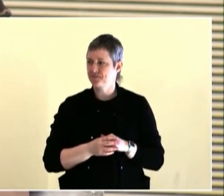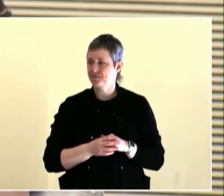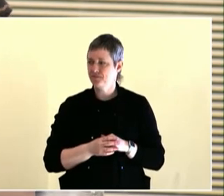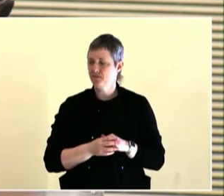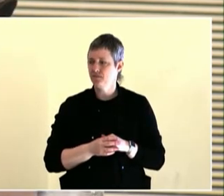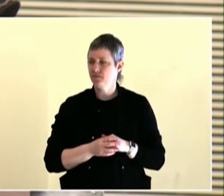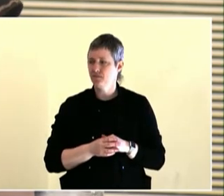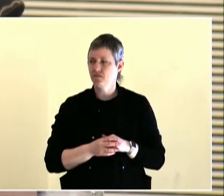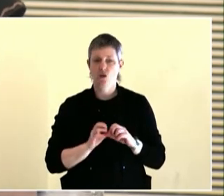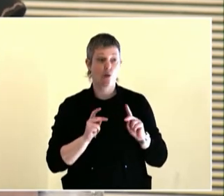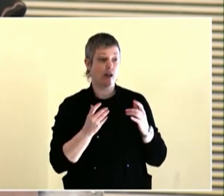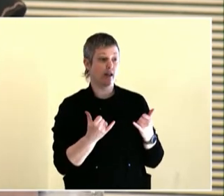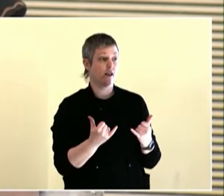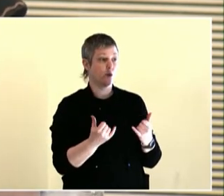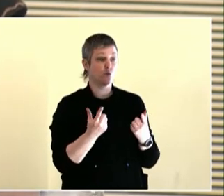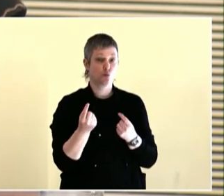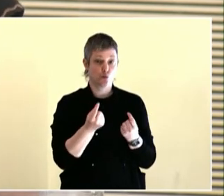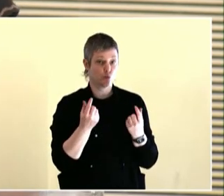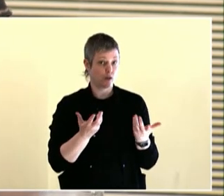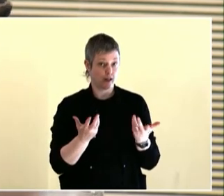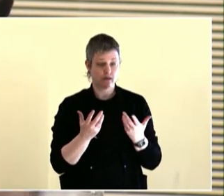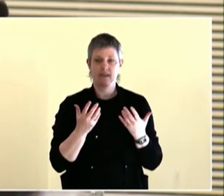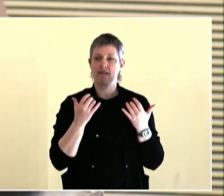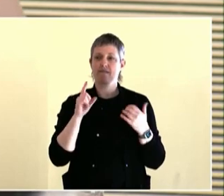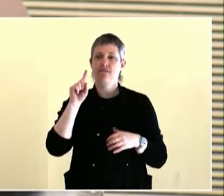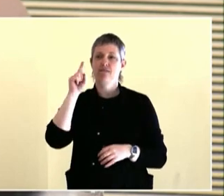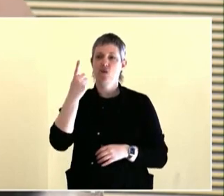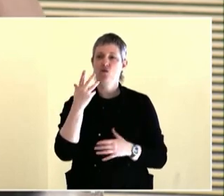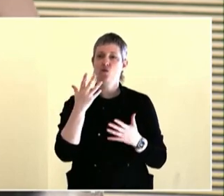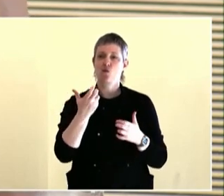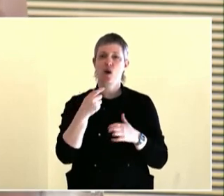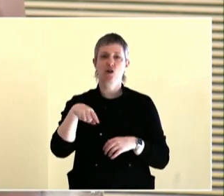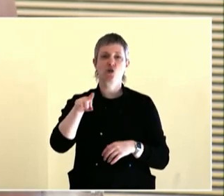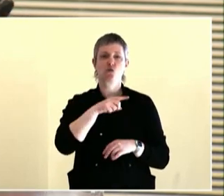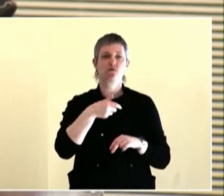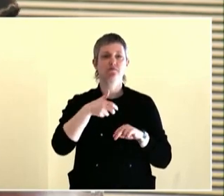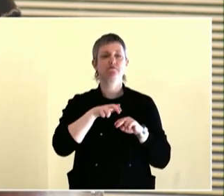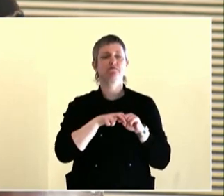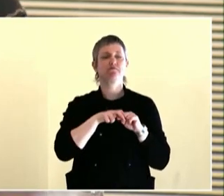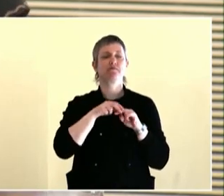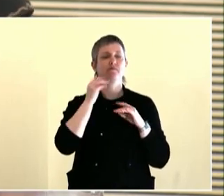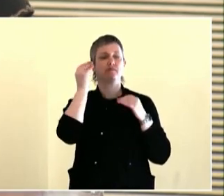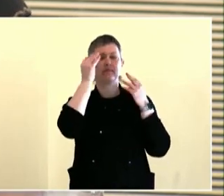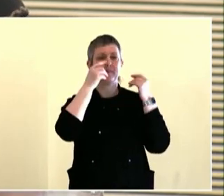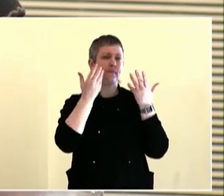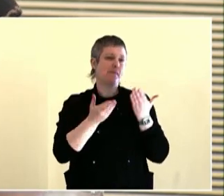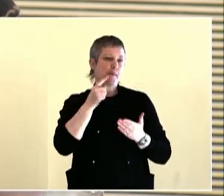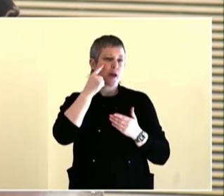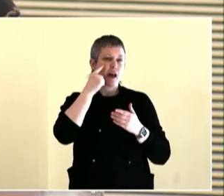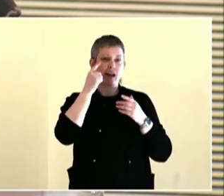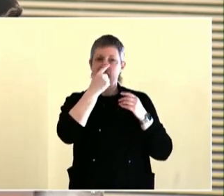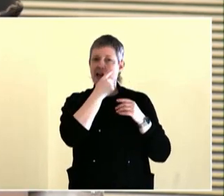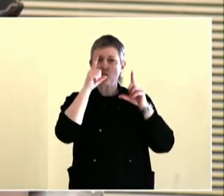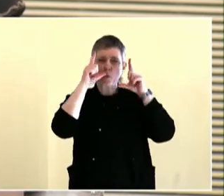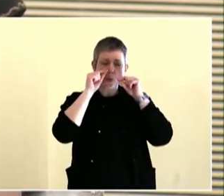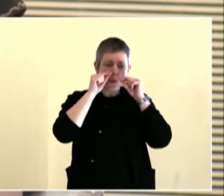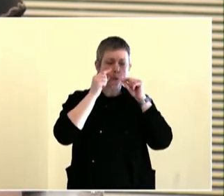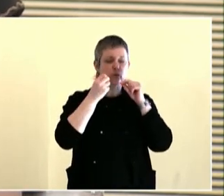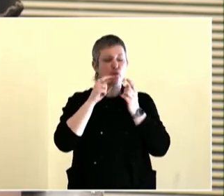educating yourself on a problem and a particular process and no matter if you -- I really appreciate what you were sharing